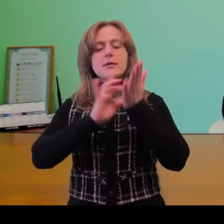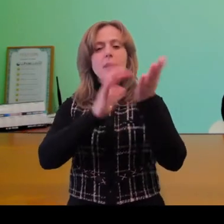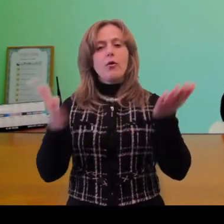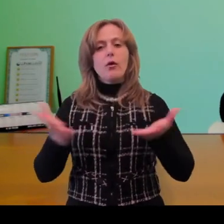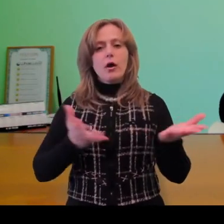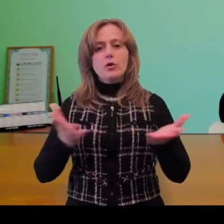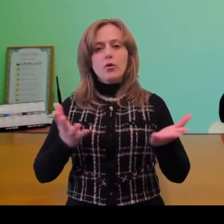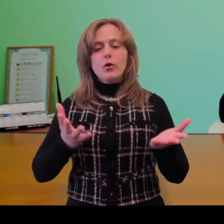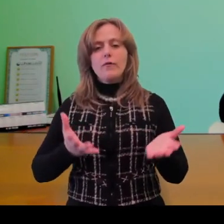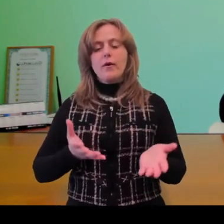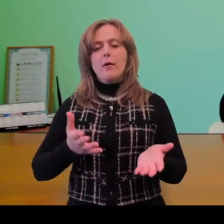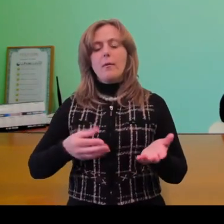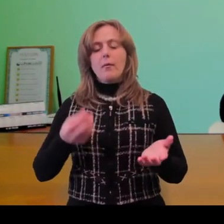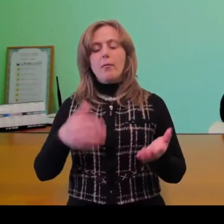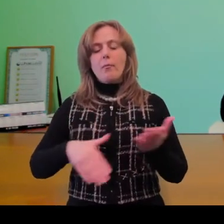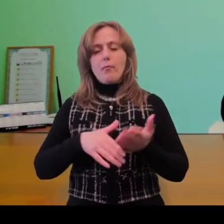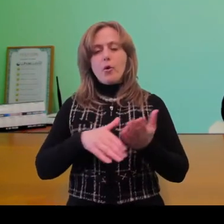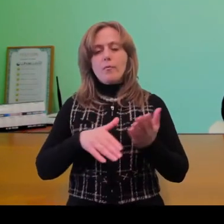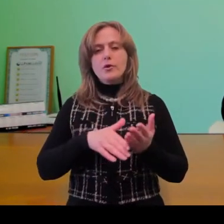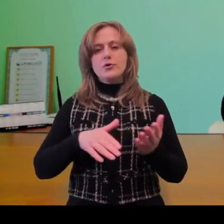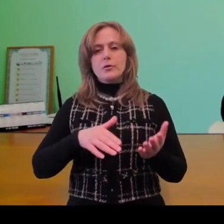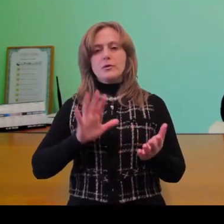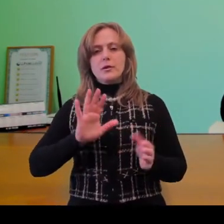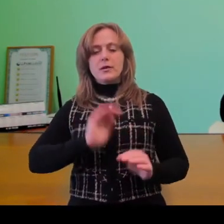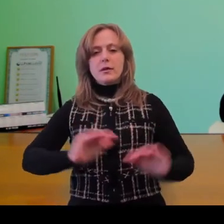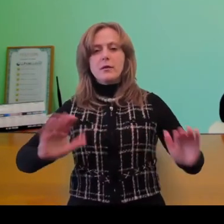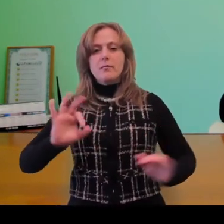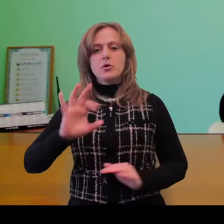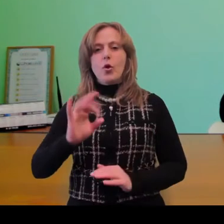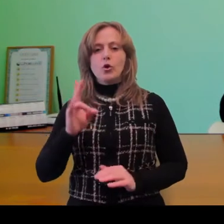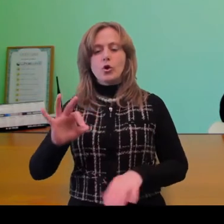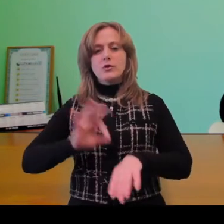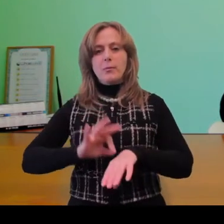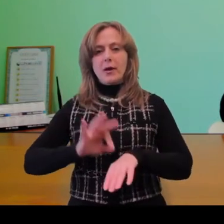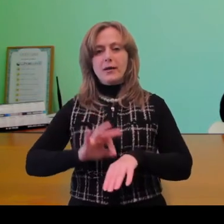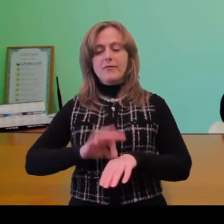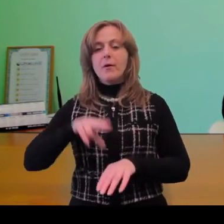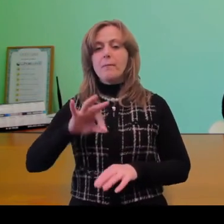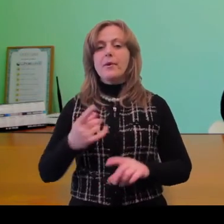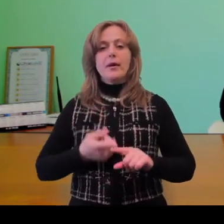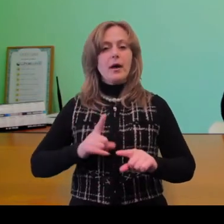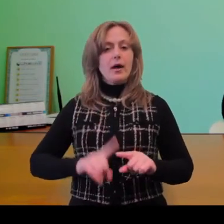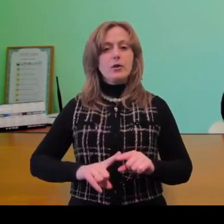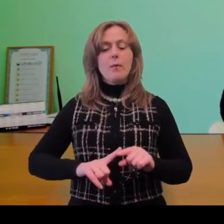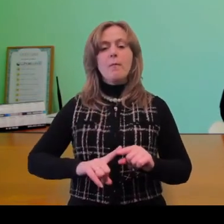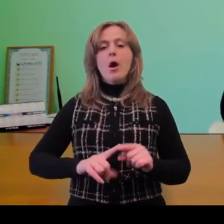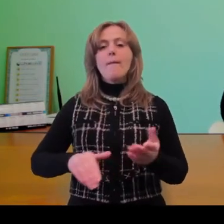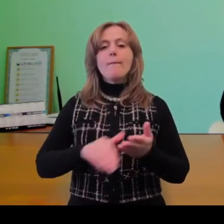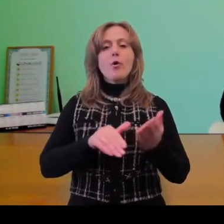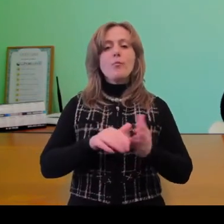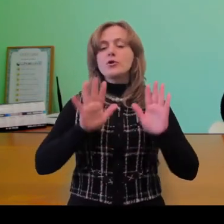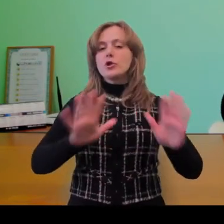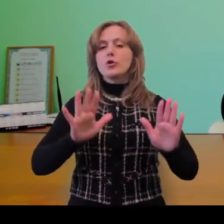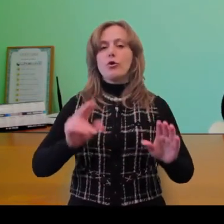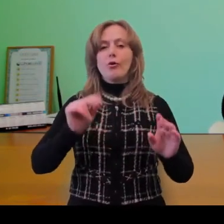financial aid to children with cancer disease. In this case, charity is not limited to the Gold Line participant's money transfers,